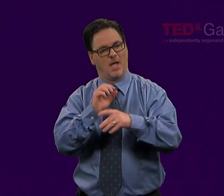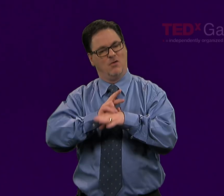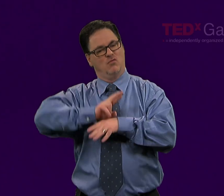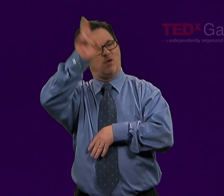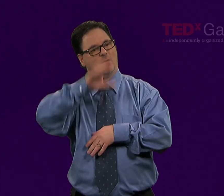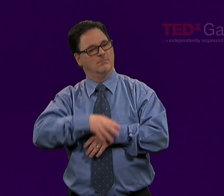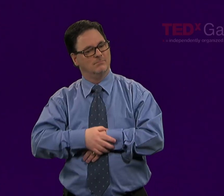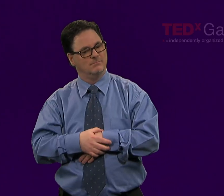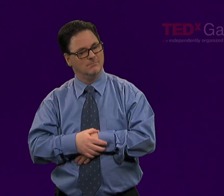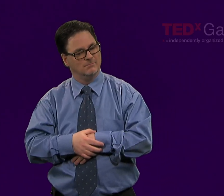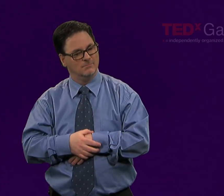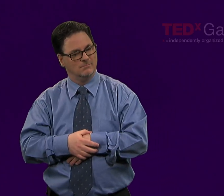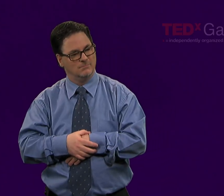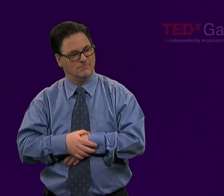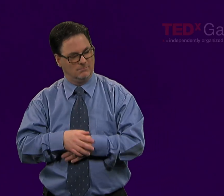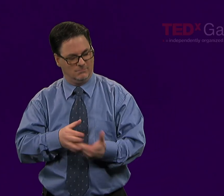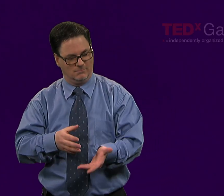Let's think of a rocket for a moment.